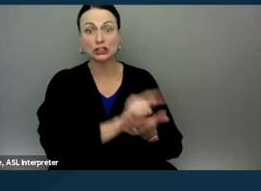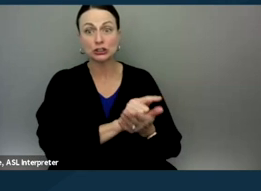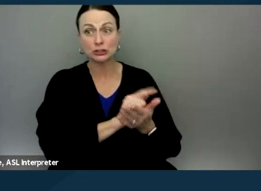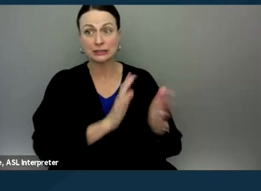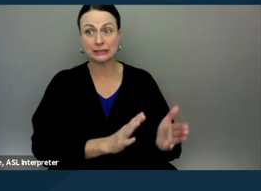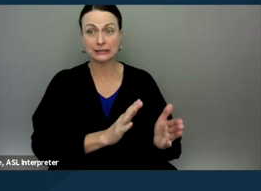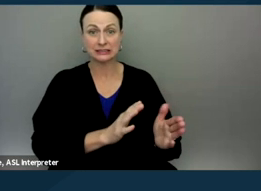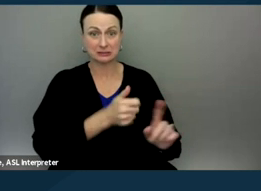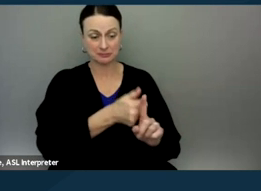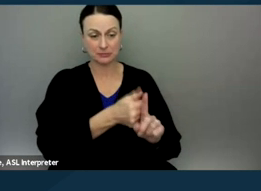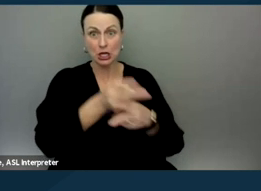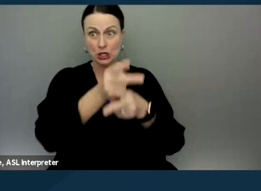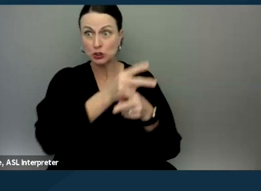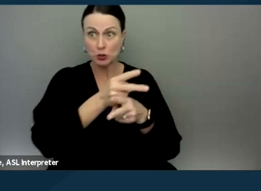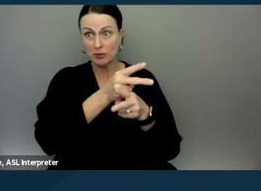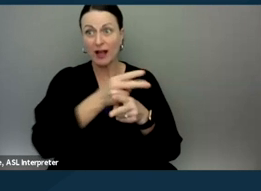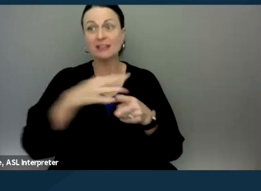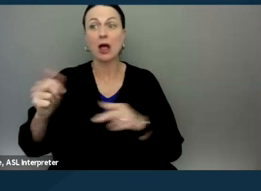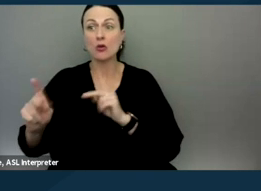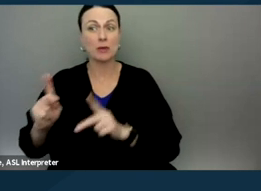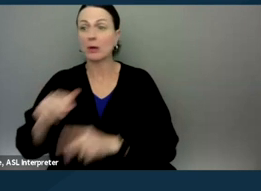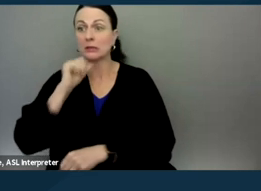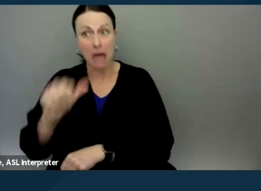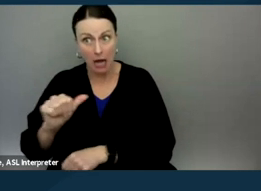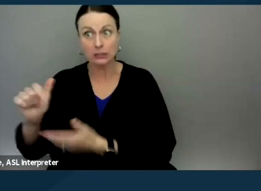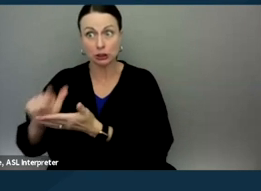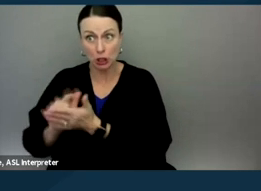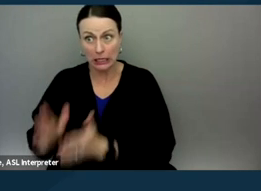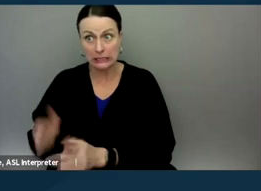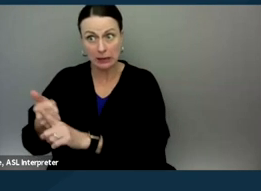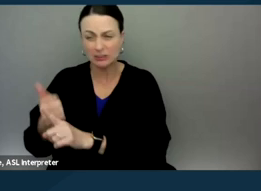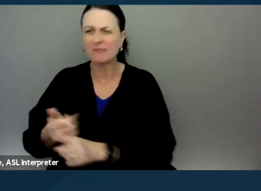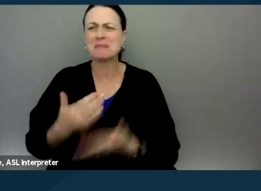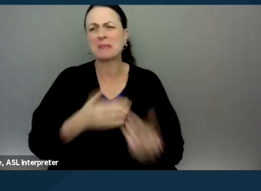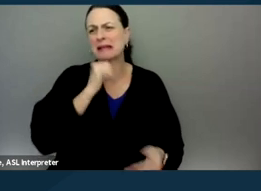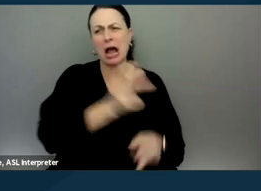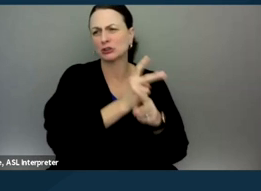or who are just working with non-attorneys, whether or not it's in a supervision-type basis,